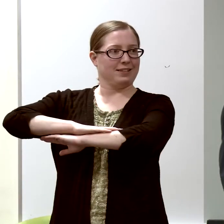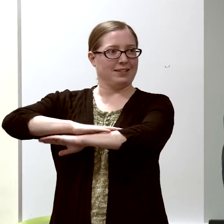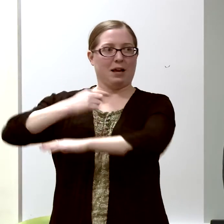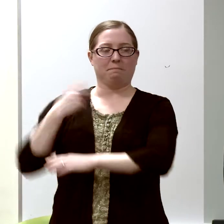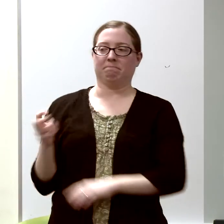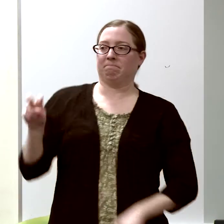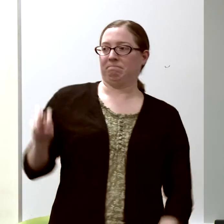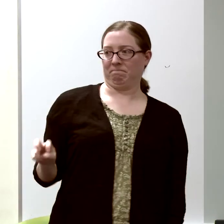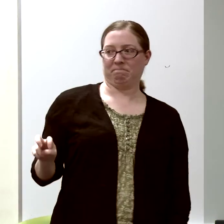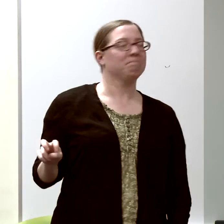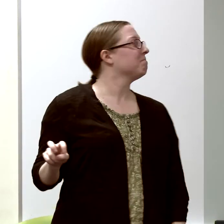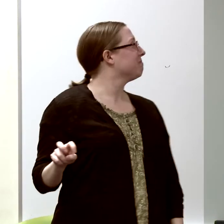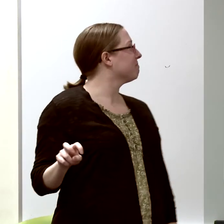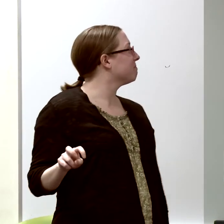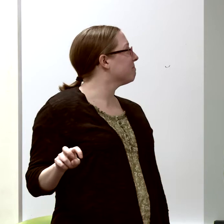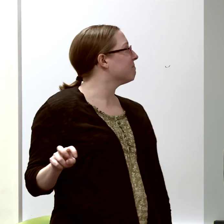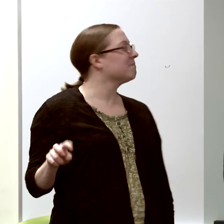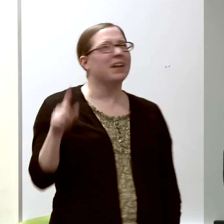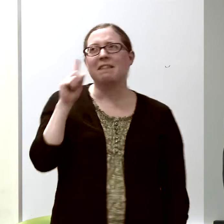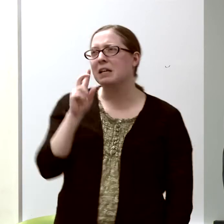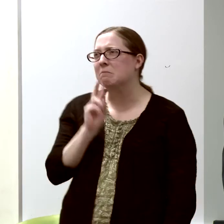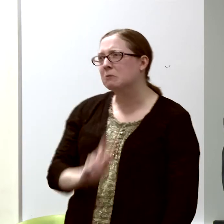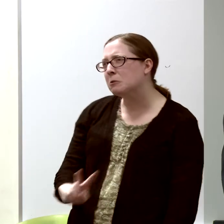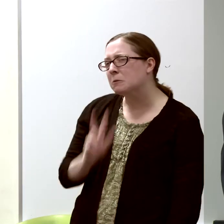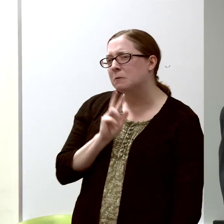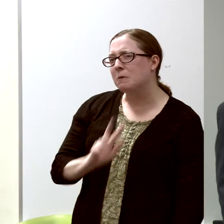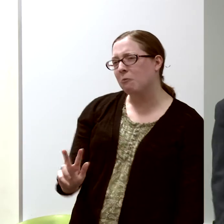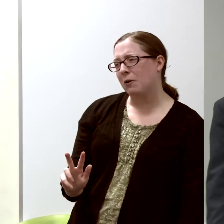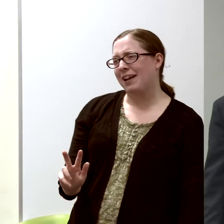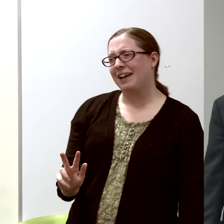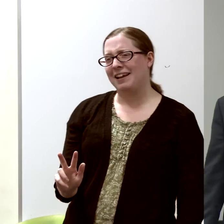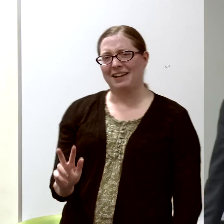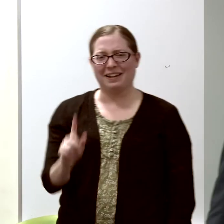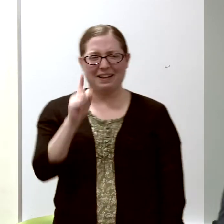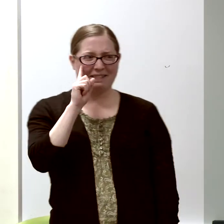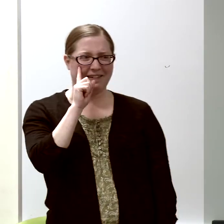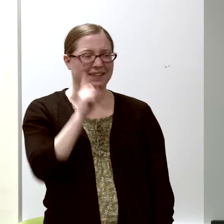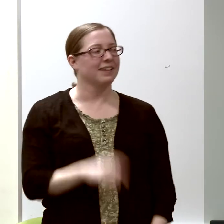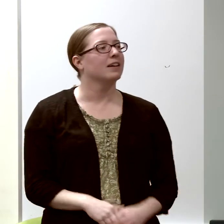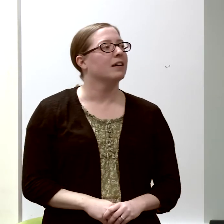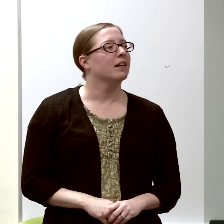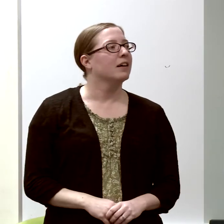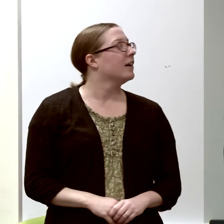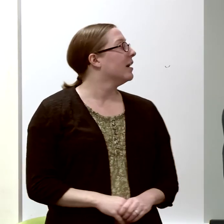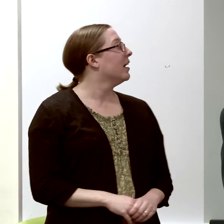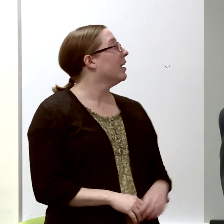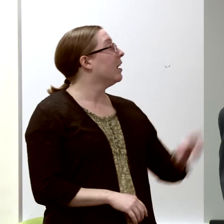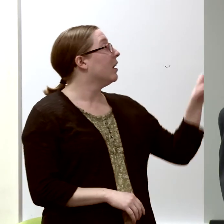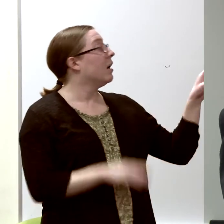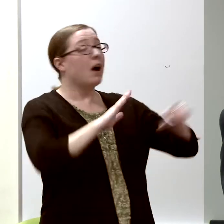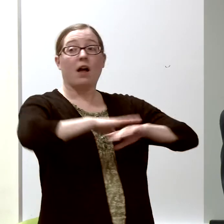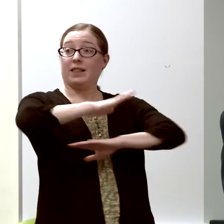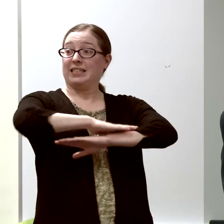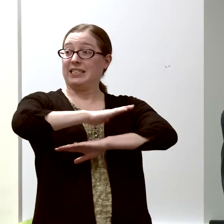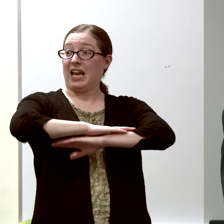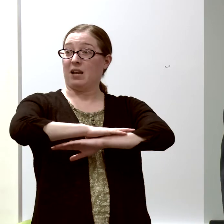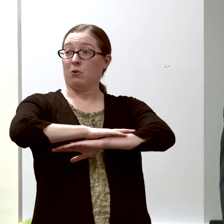I think two or 3 years old, and that device on the table